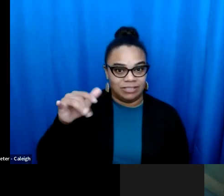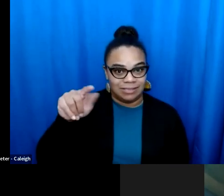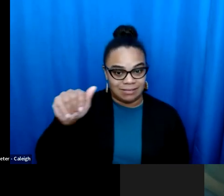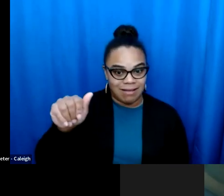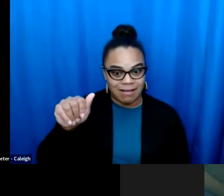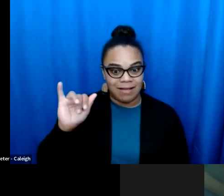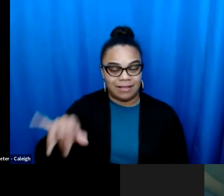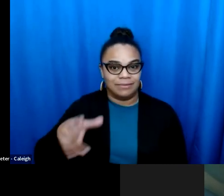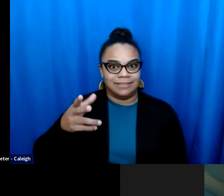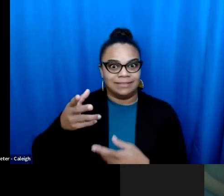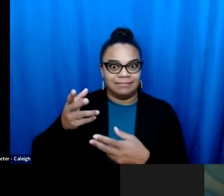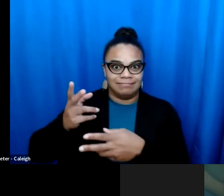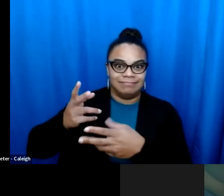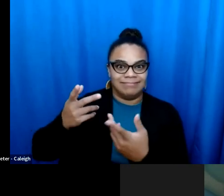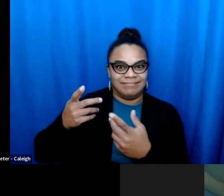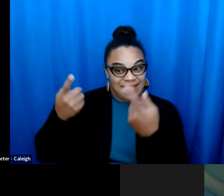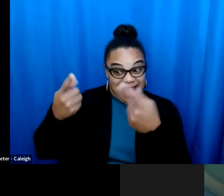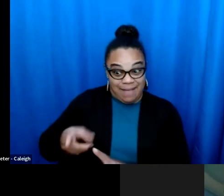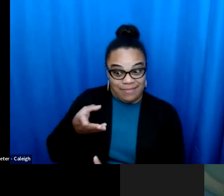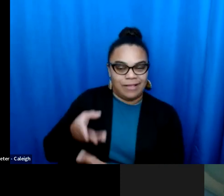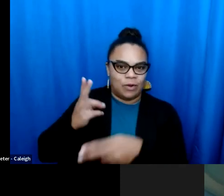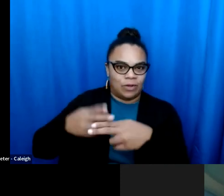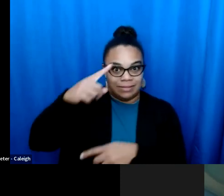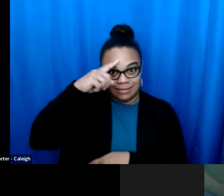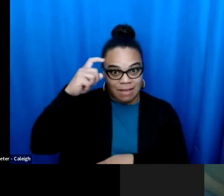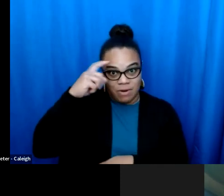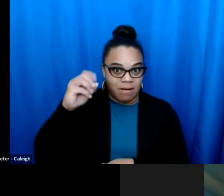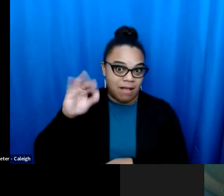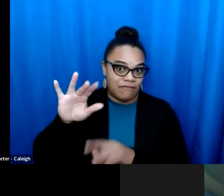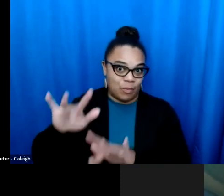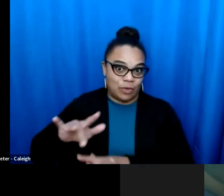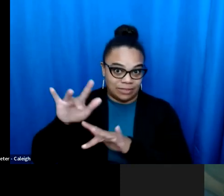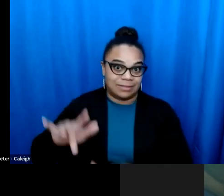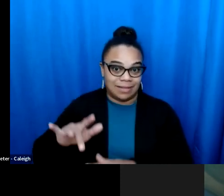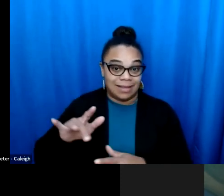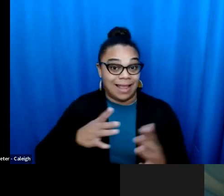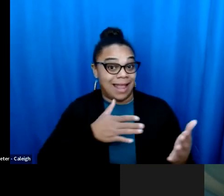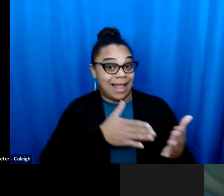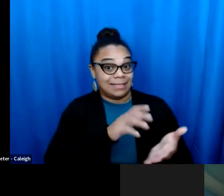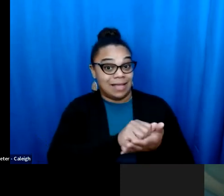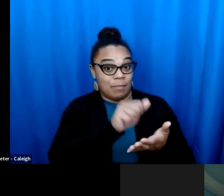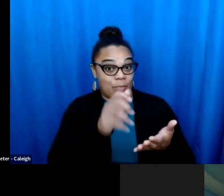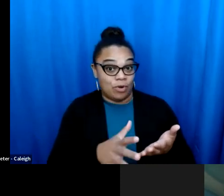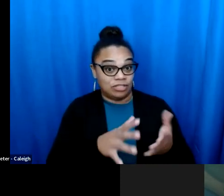conservative. Some folks may remember many years ago Wichita,